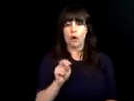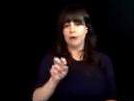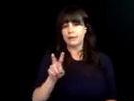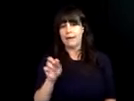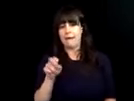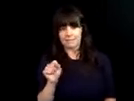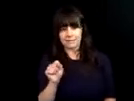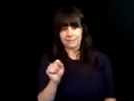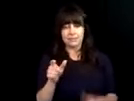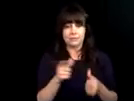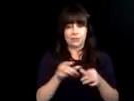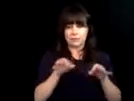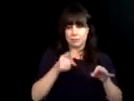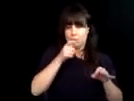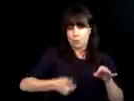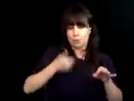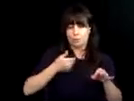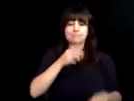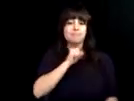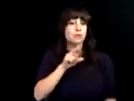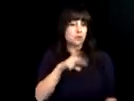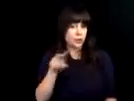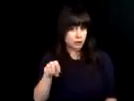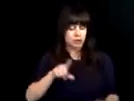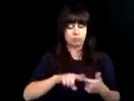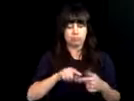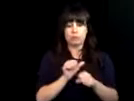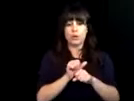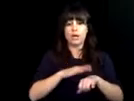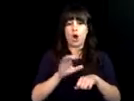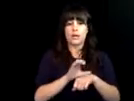a way that dbvi can help you. >> I'm J